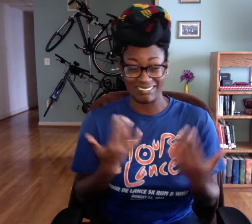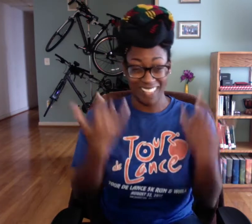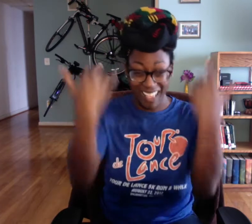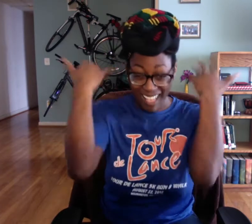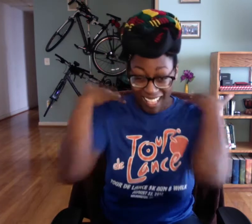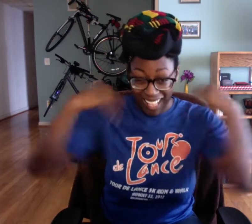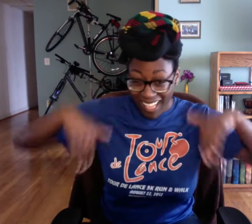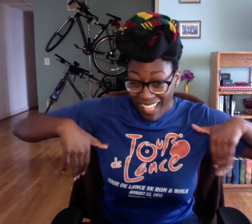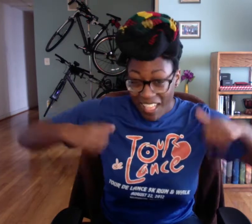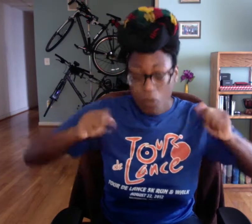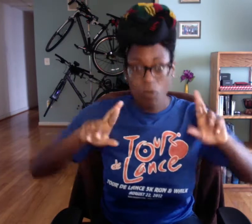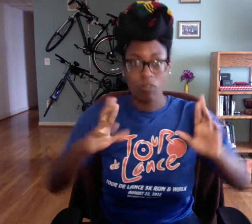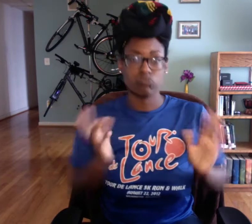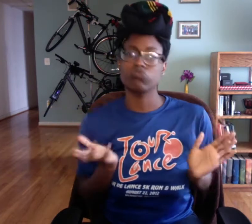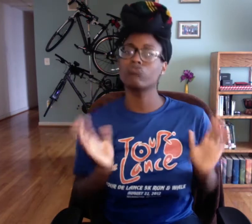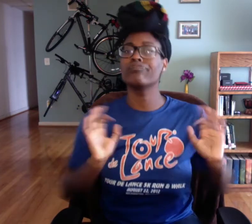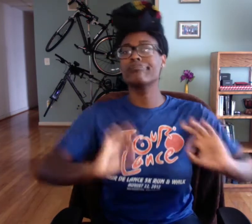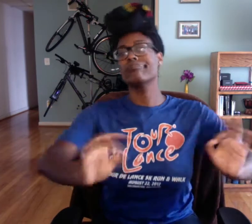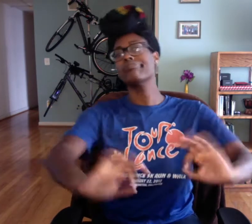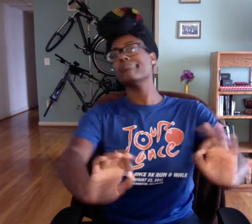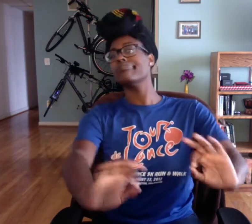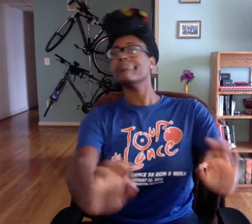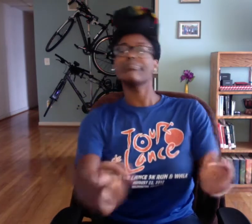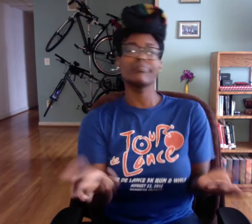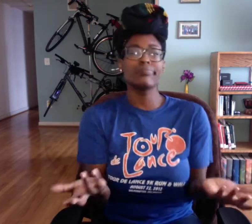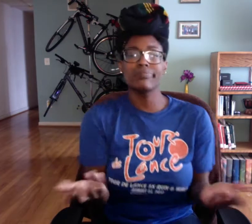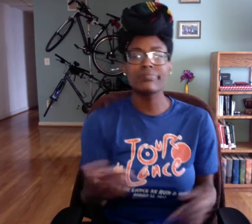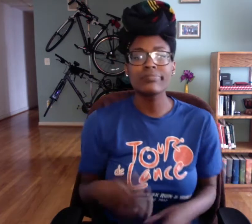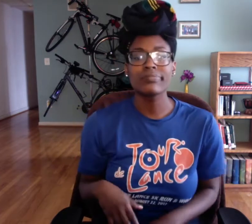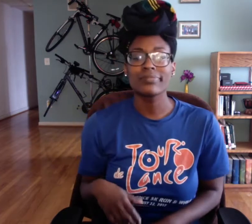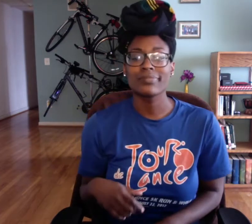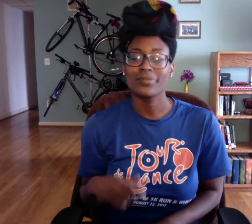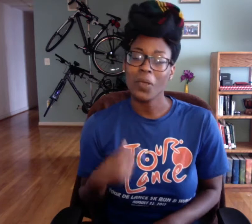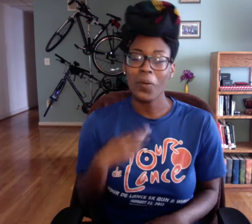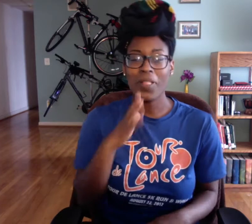I feel overwhelmed yet, or like, pssh it's not even gonna be a problem.